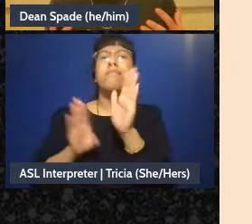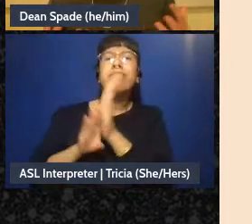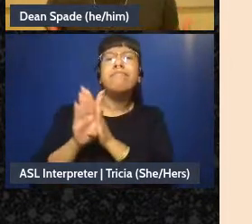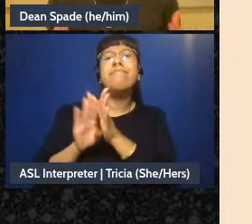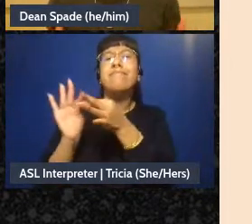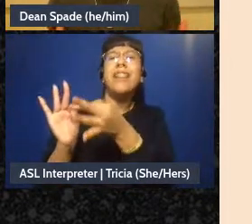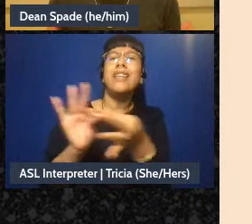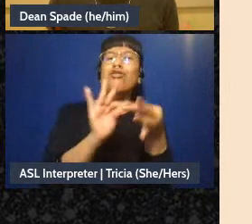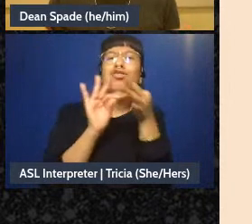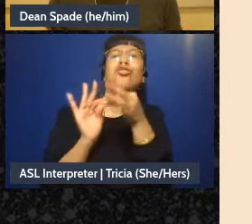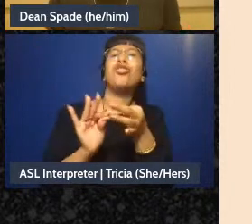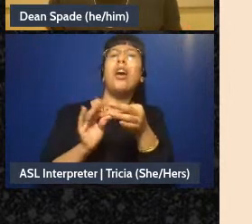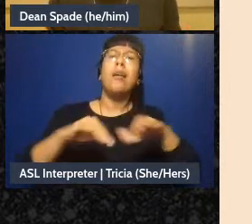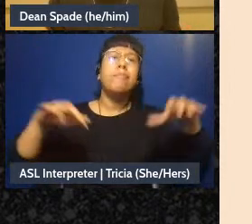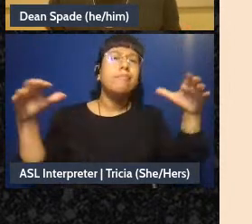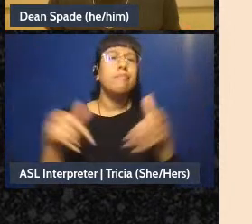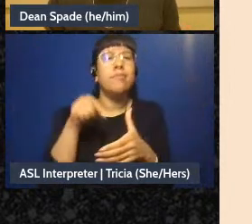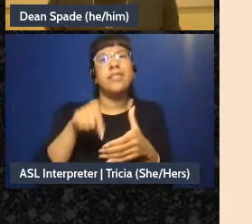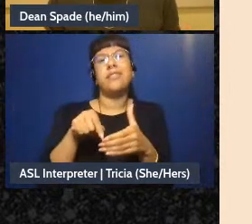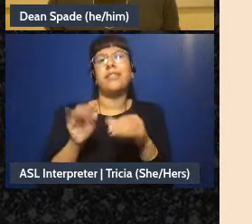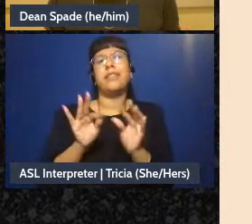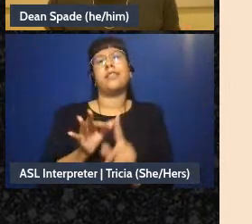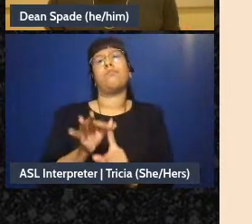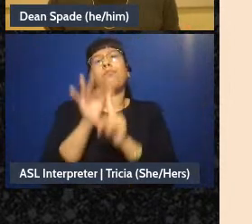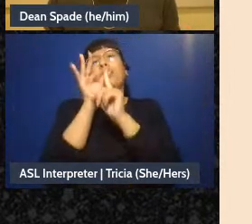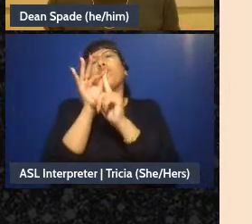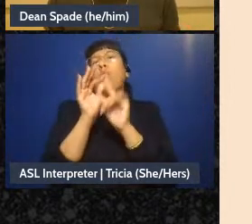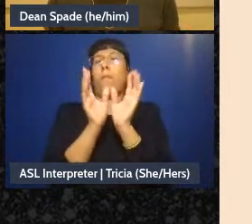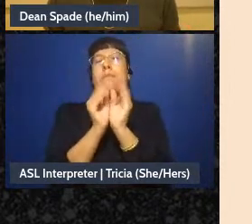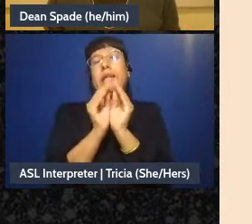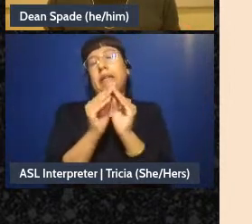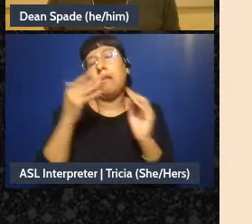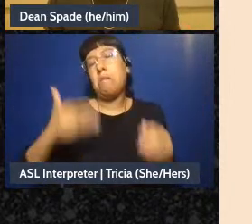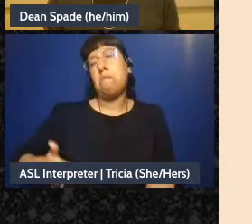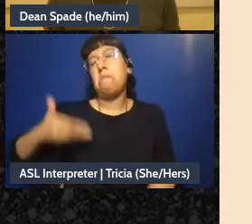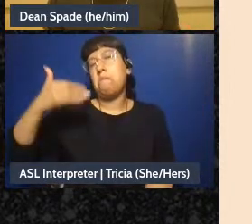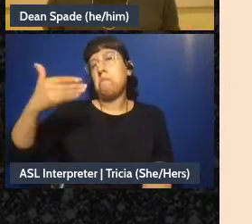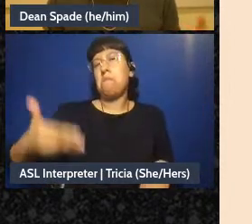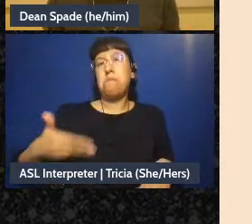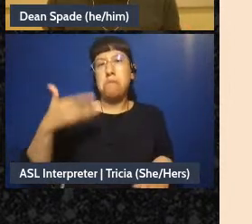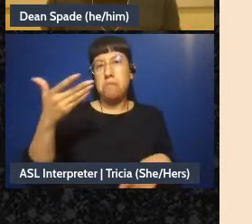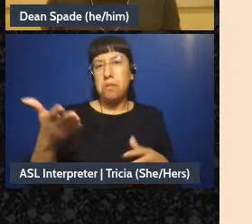You're getting together in like a special way once in a while where you're digging deep.